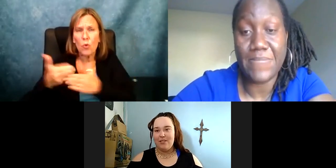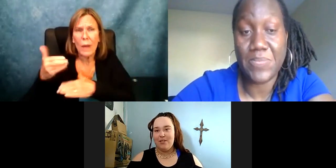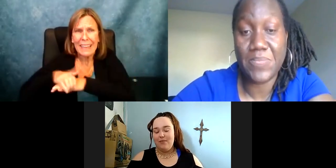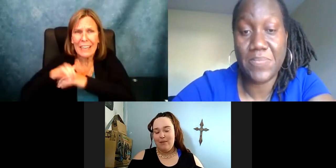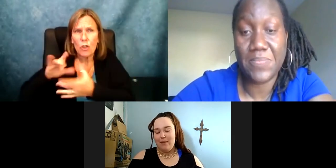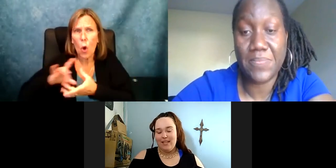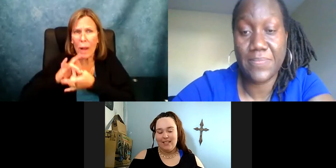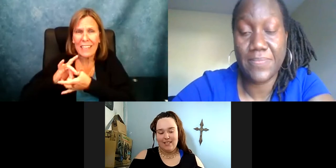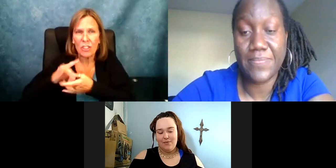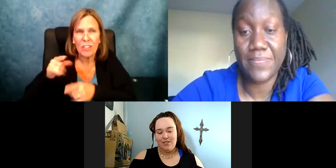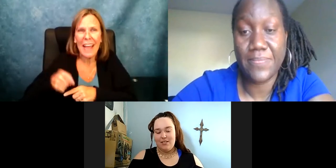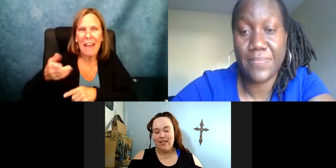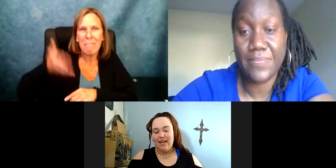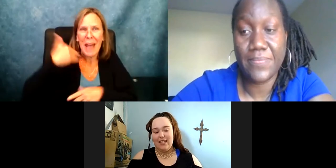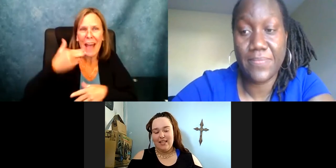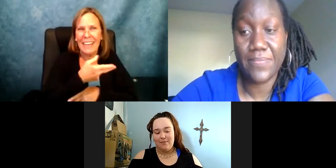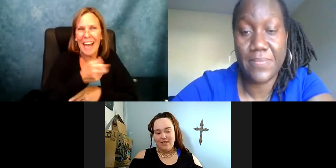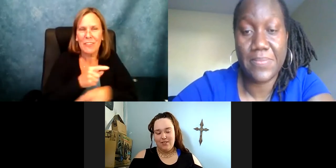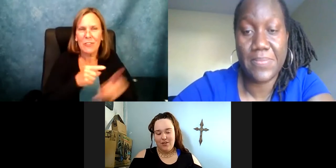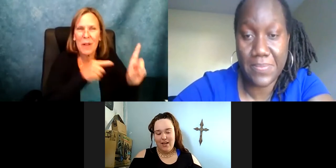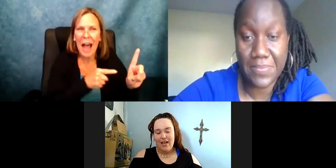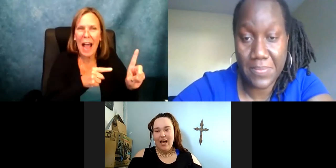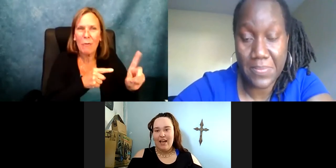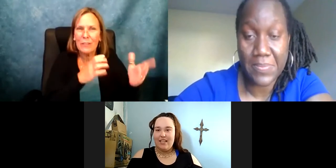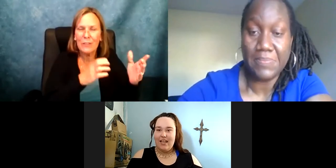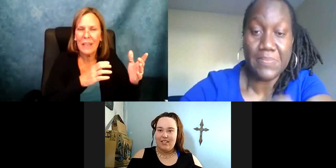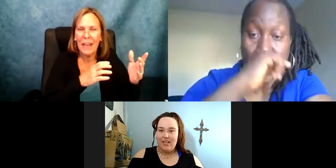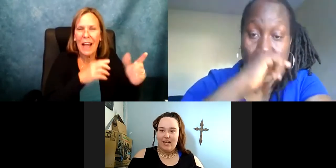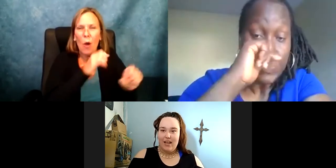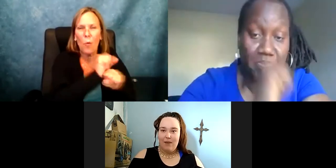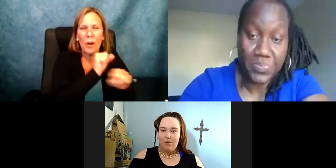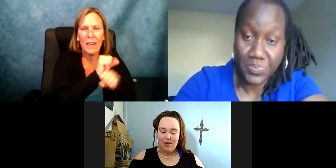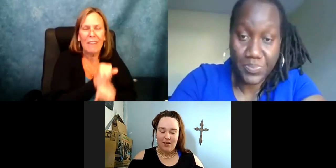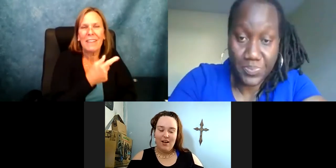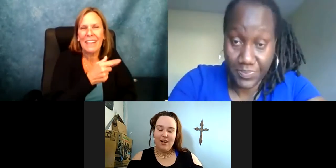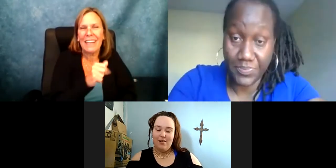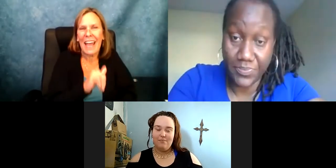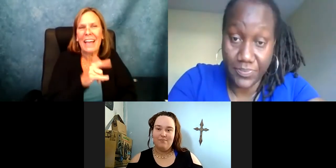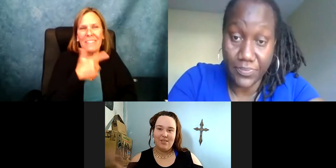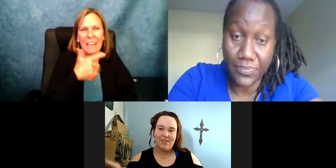development program and NYC New England coalition and back in high school I was